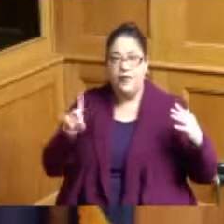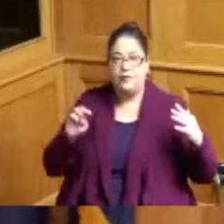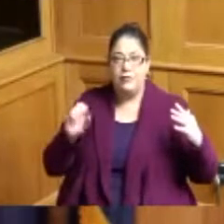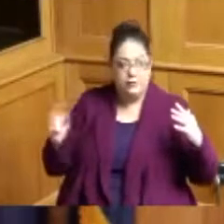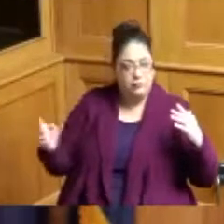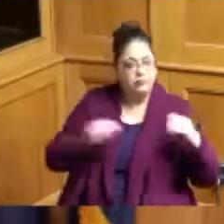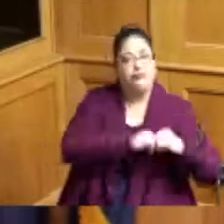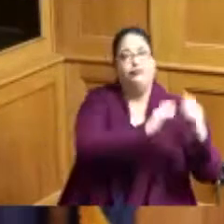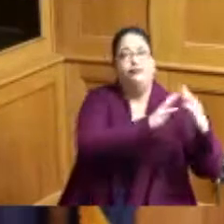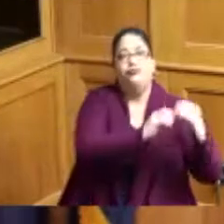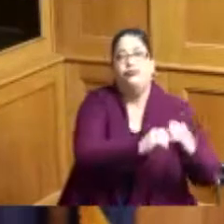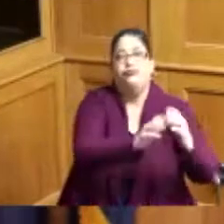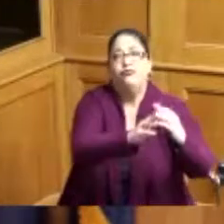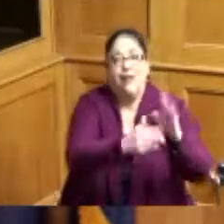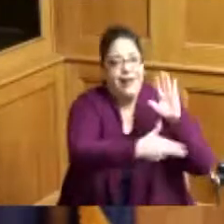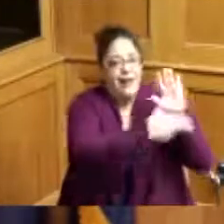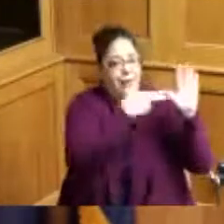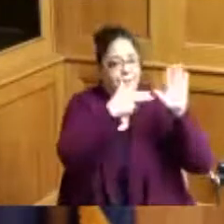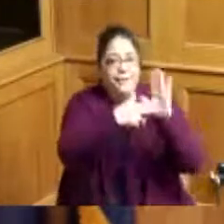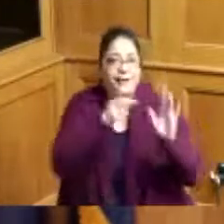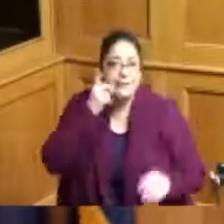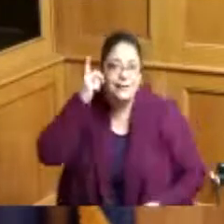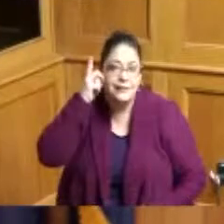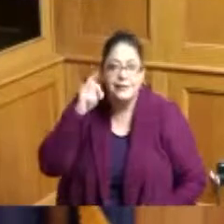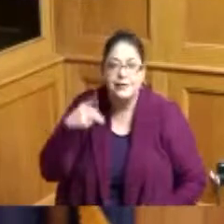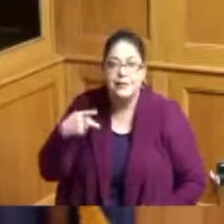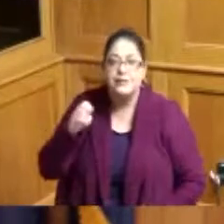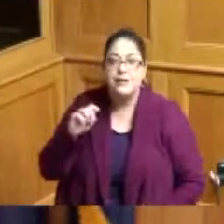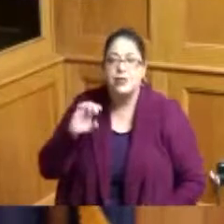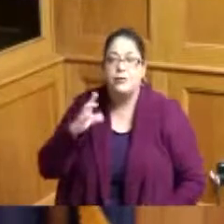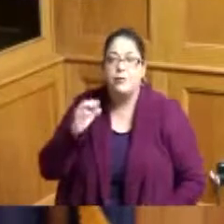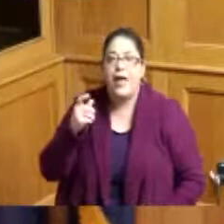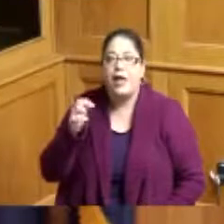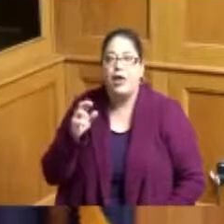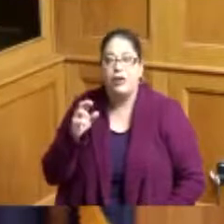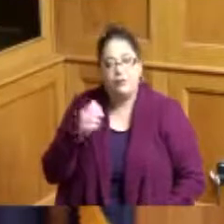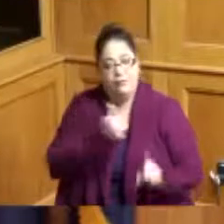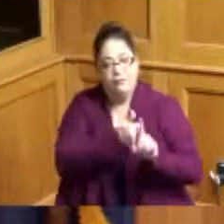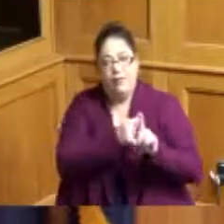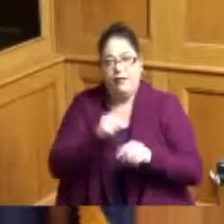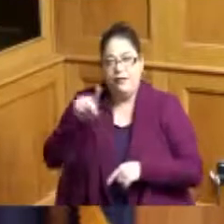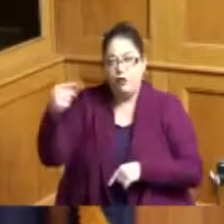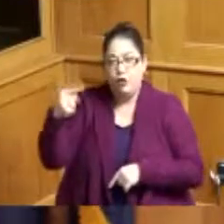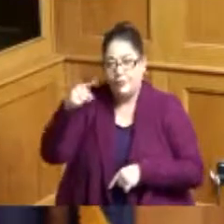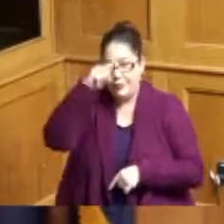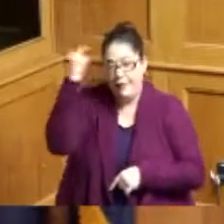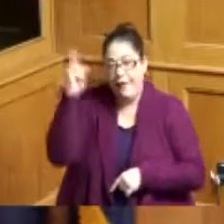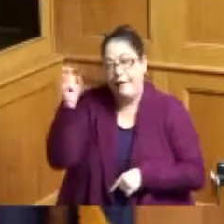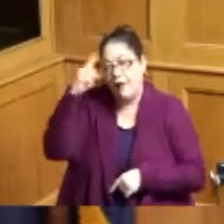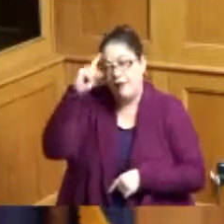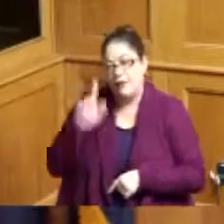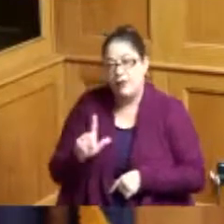after people like PBS Pinchback the first black Governor of Louisiana I didn't learn it in a book